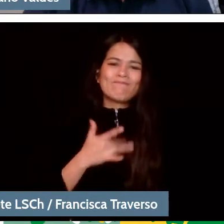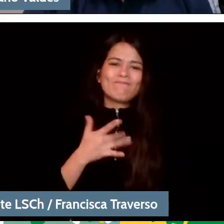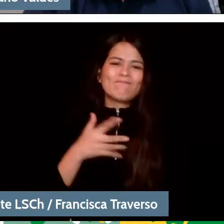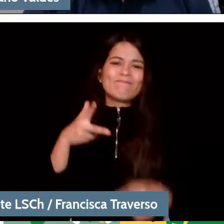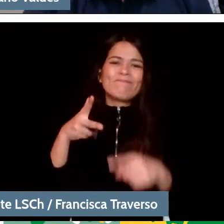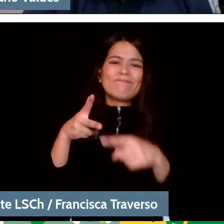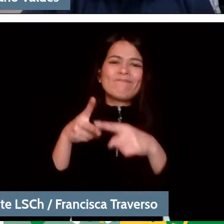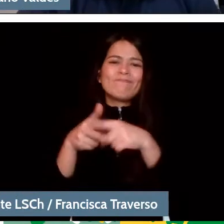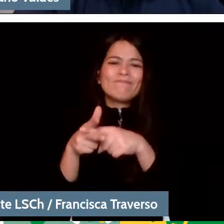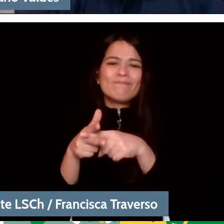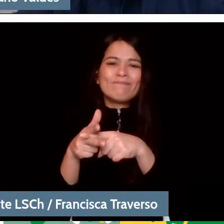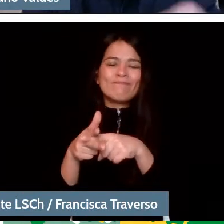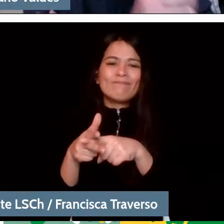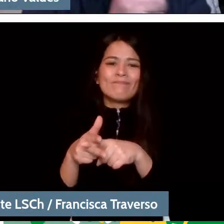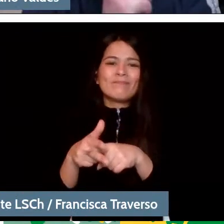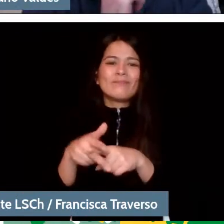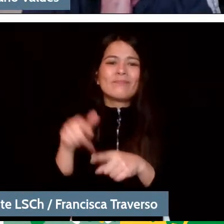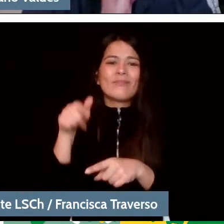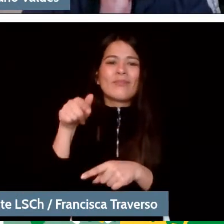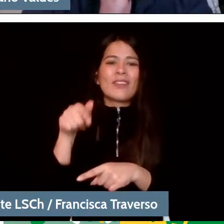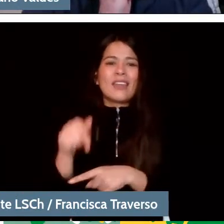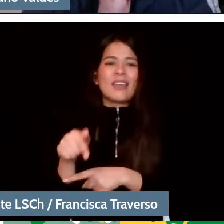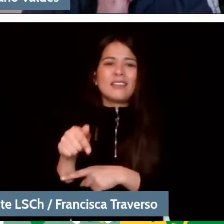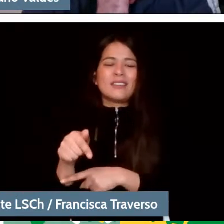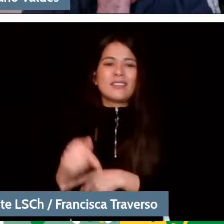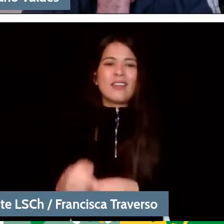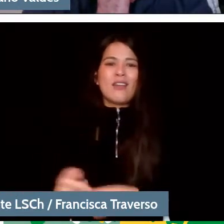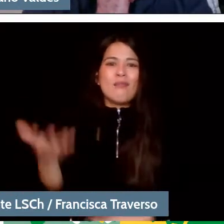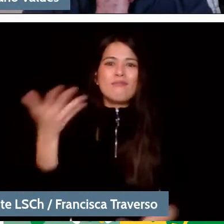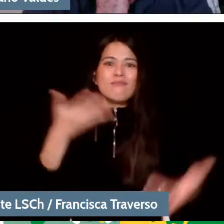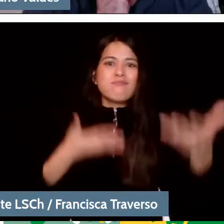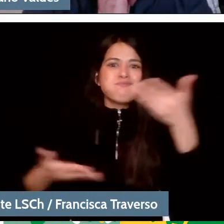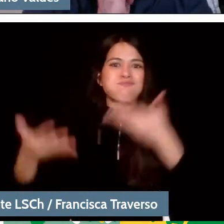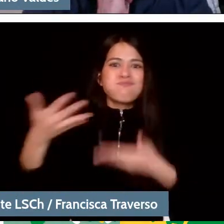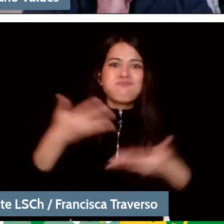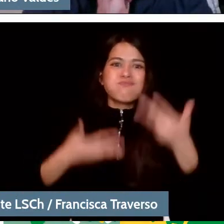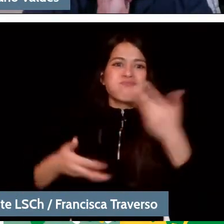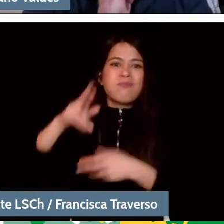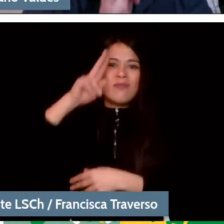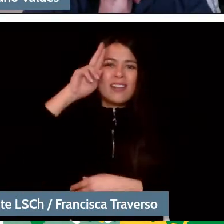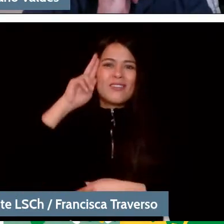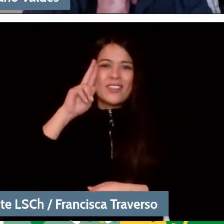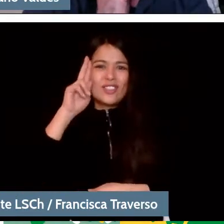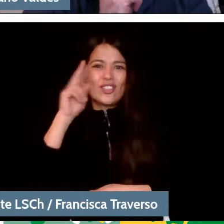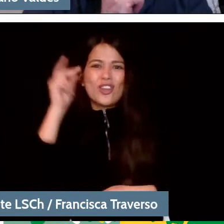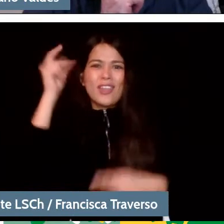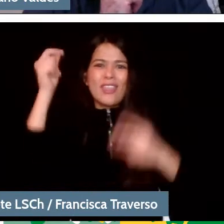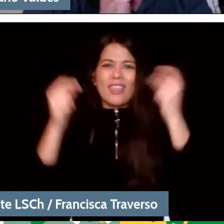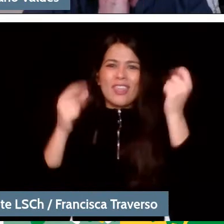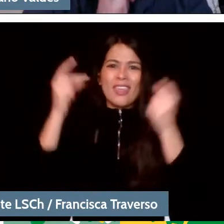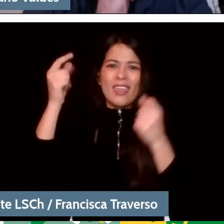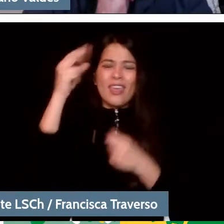this cataract of reflections, ideas, looks, master